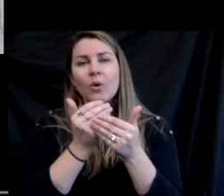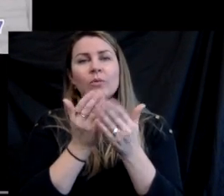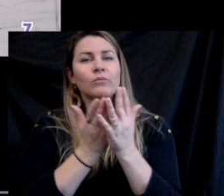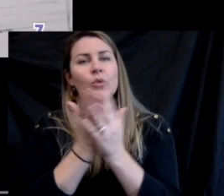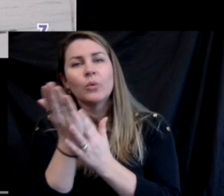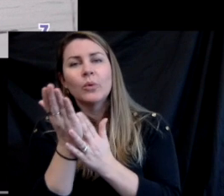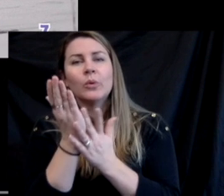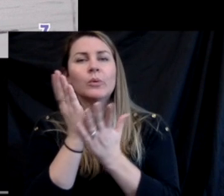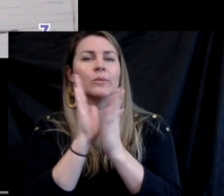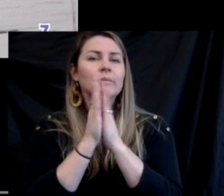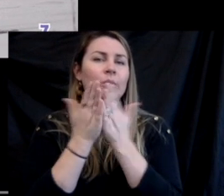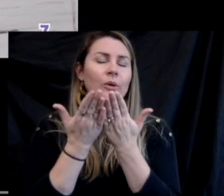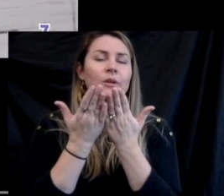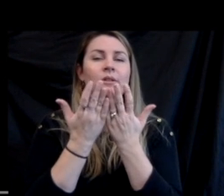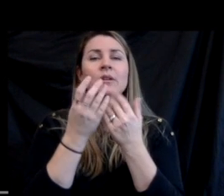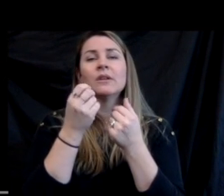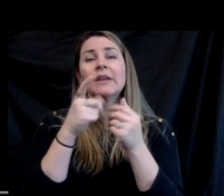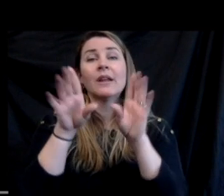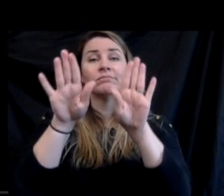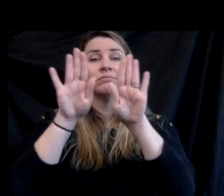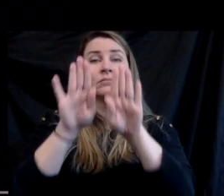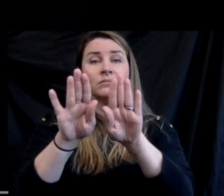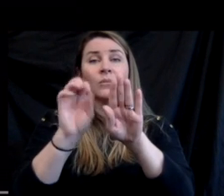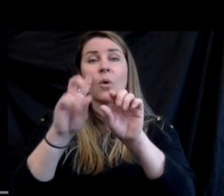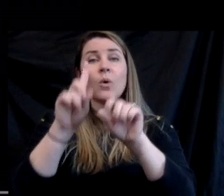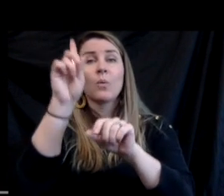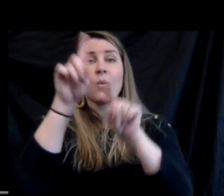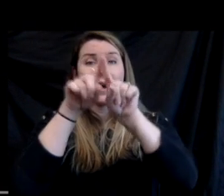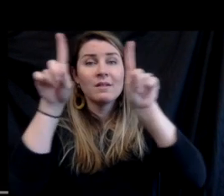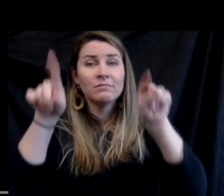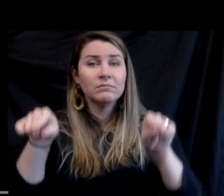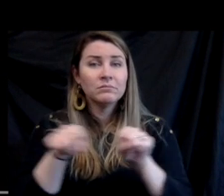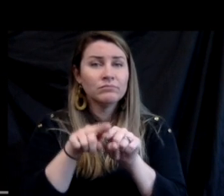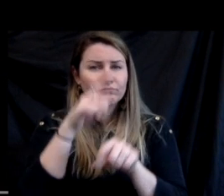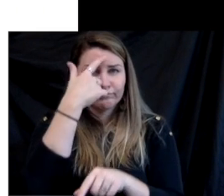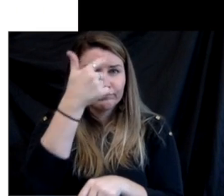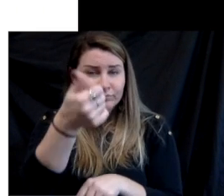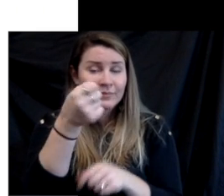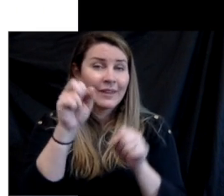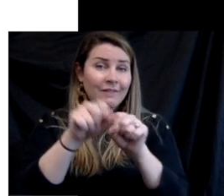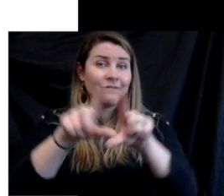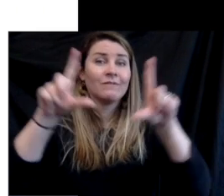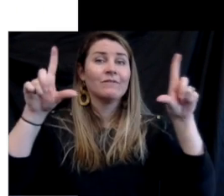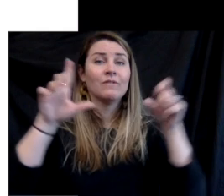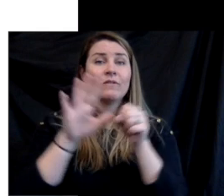the pages. They can do a single page display, and there's also an option to do a full screen.